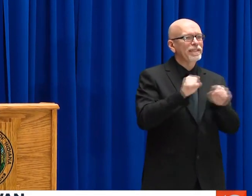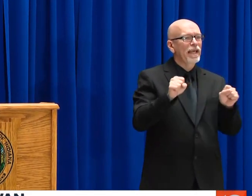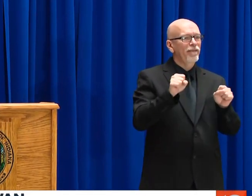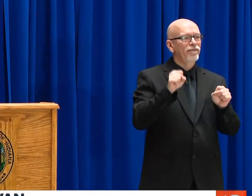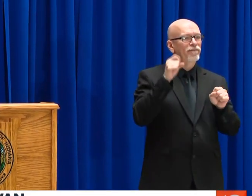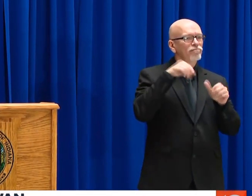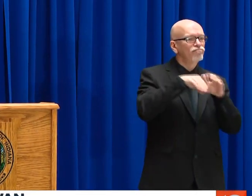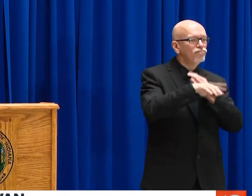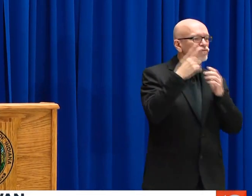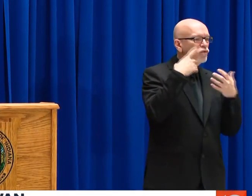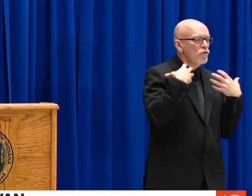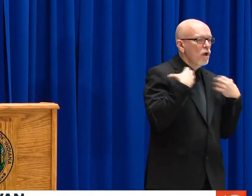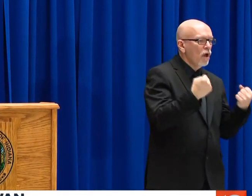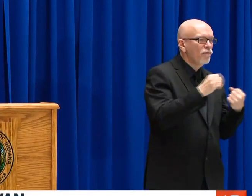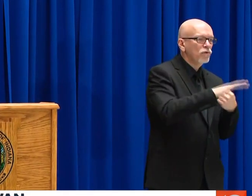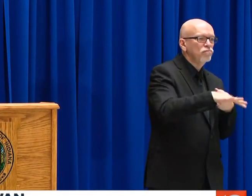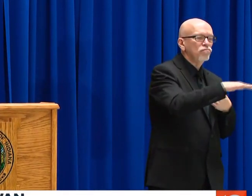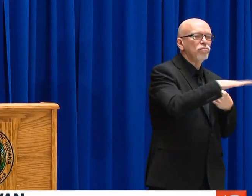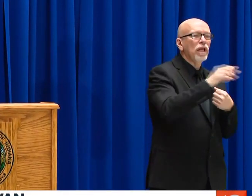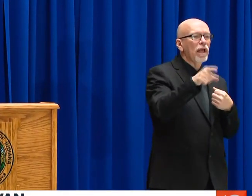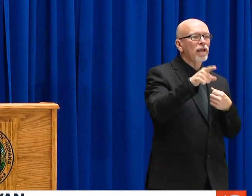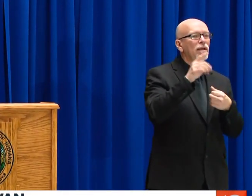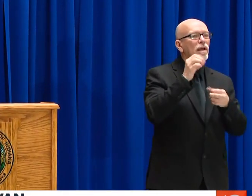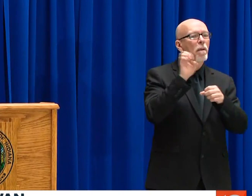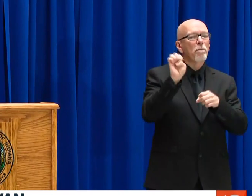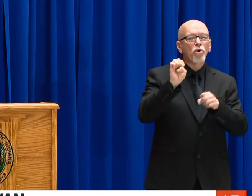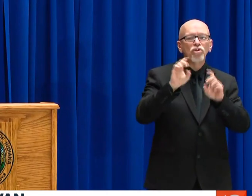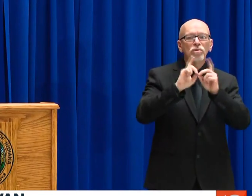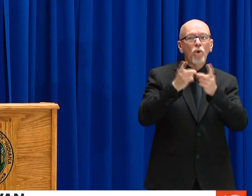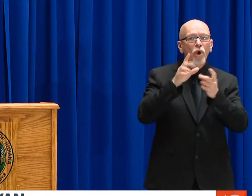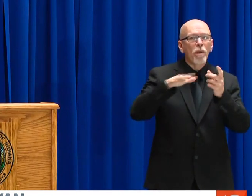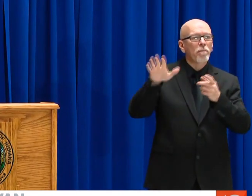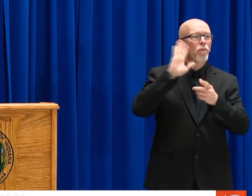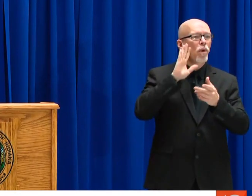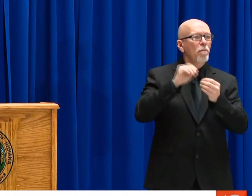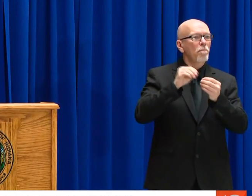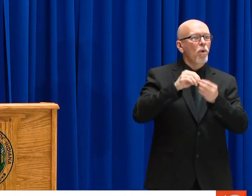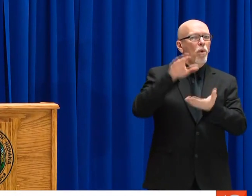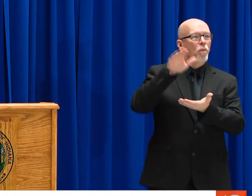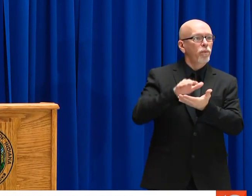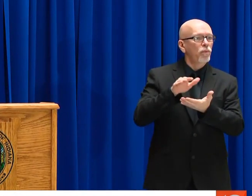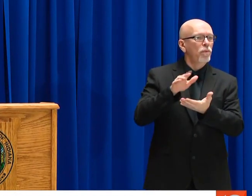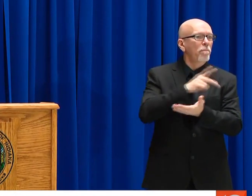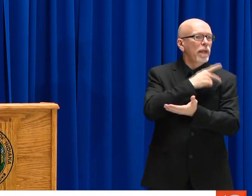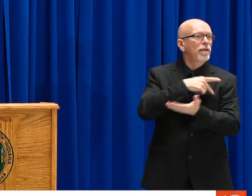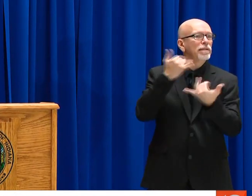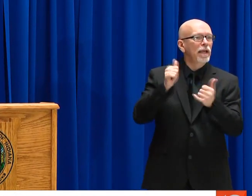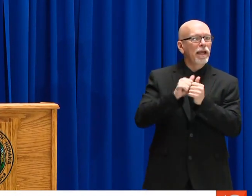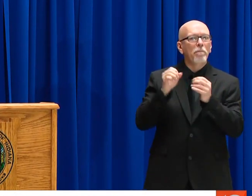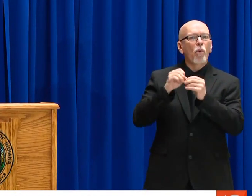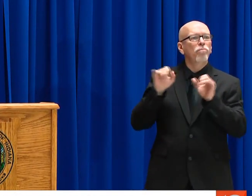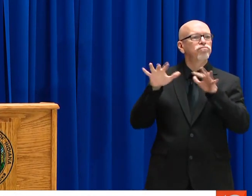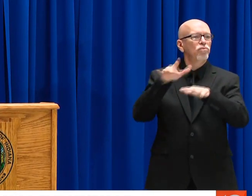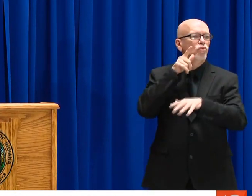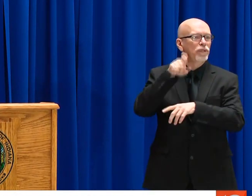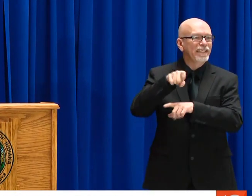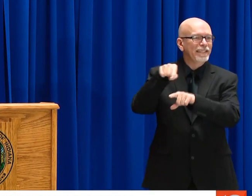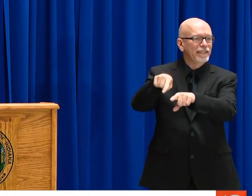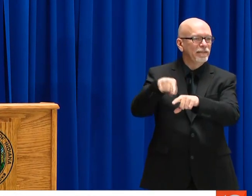THOSE IN THIS POPULATION AFFECTED BY COVID-19. THIS WILL ALLOW FOR SAFE ACCOMMODATIONS FOR RECOVERY AND WILL ALSO FREE EMERGENCY